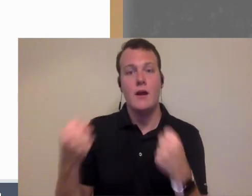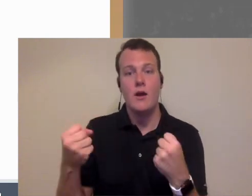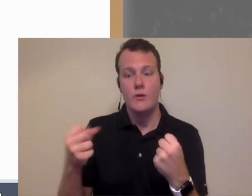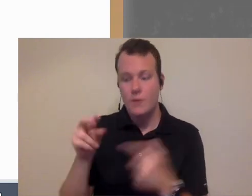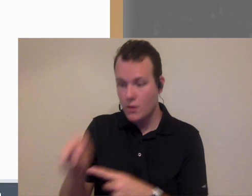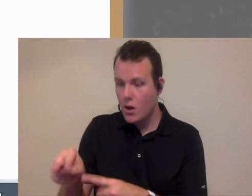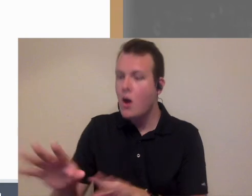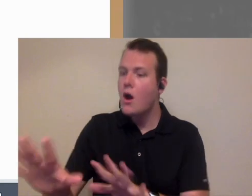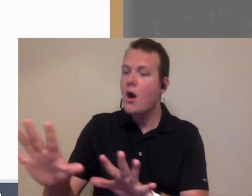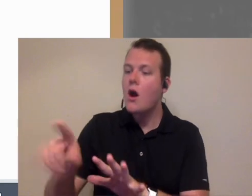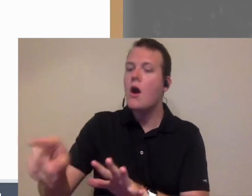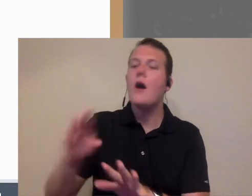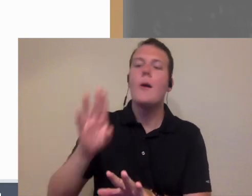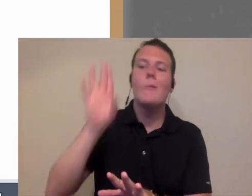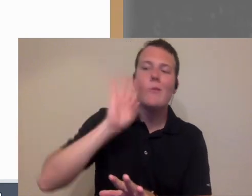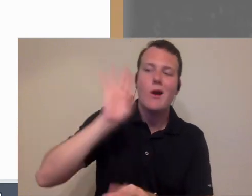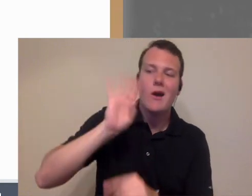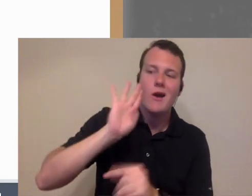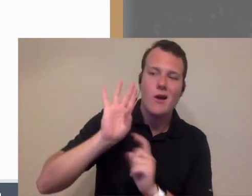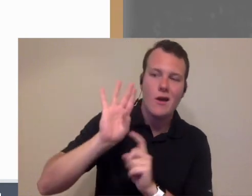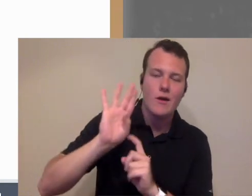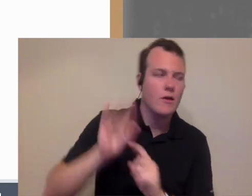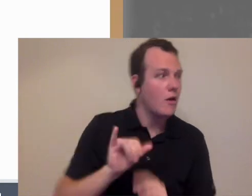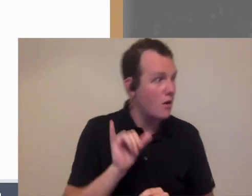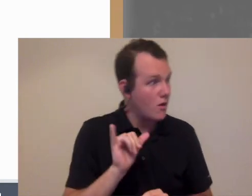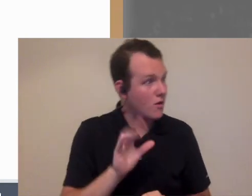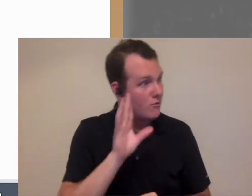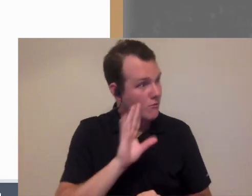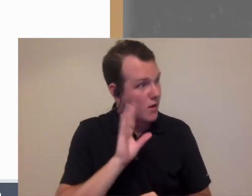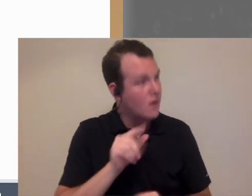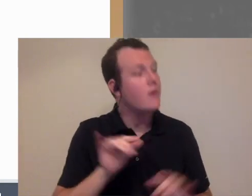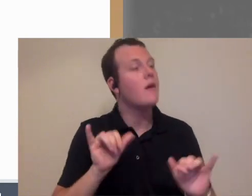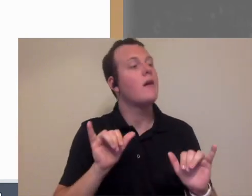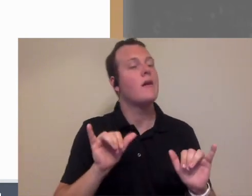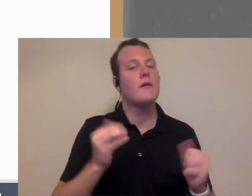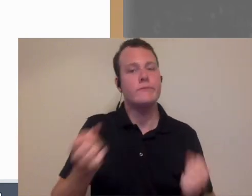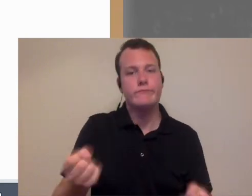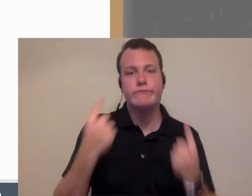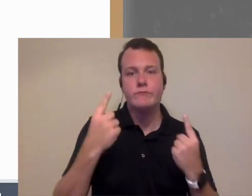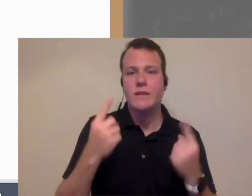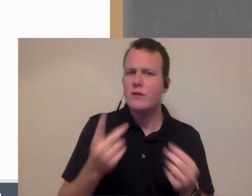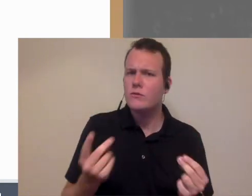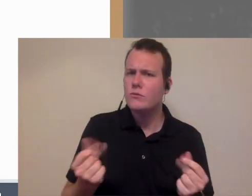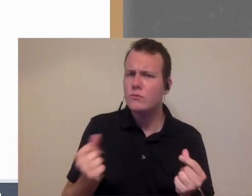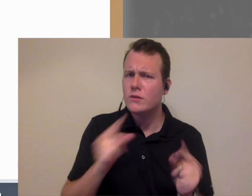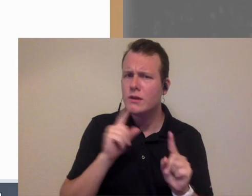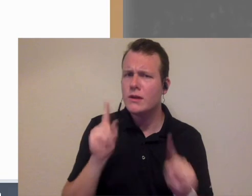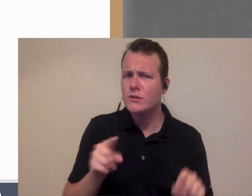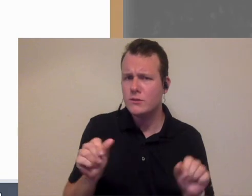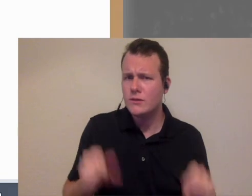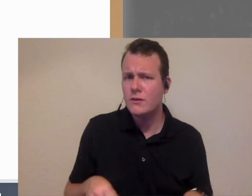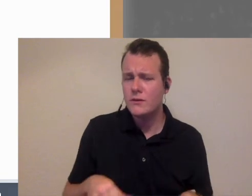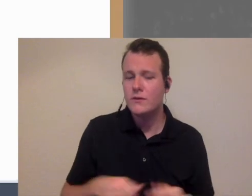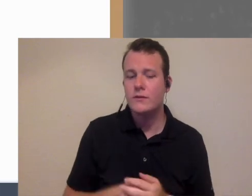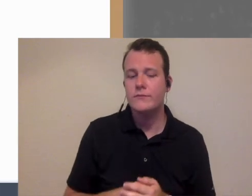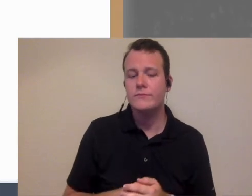you might just take a look and go oh use the one with the brown stickers oh that's what the problem was right there give me very quick solutions obviously